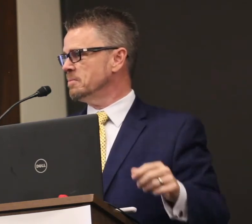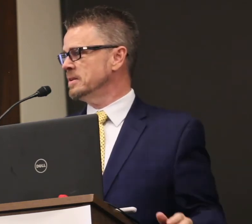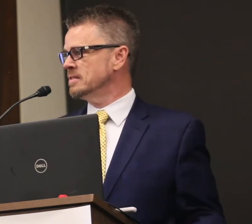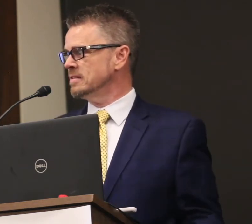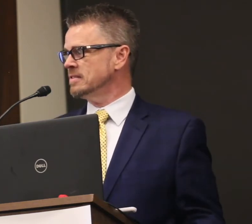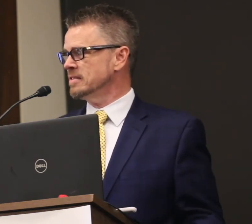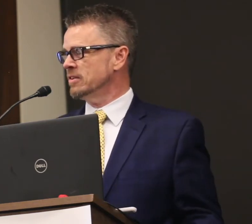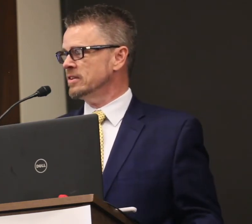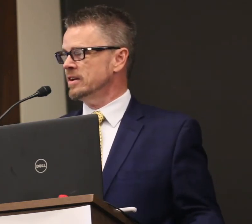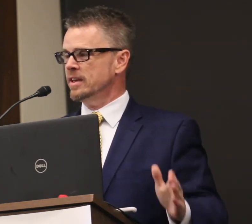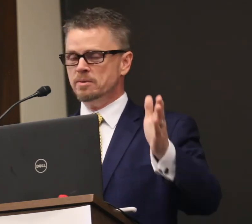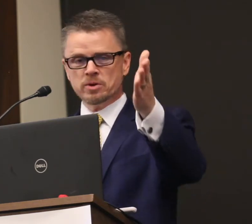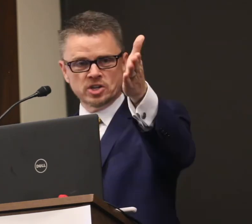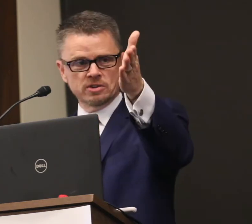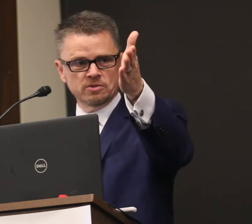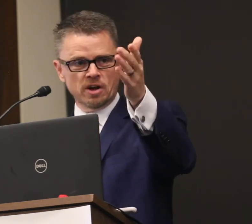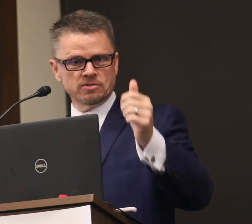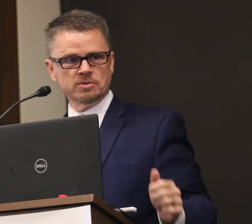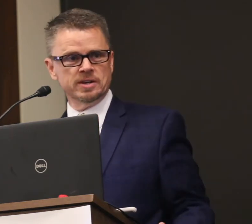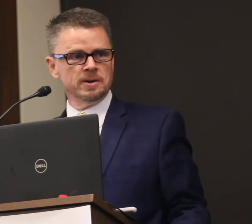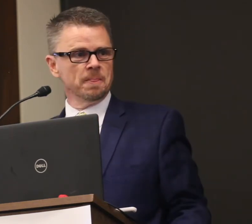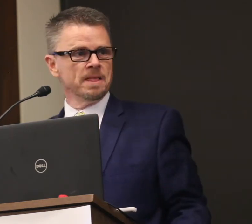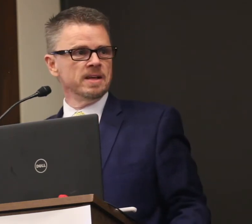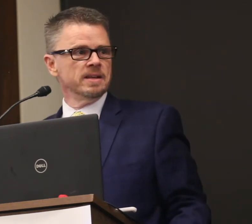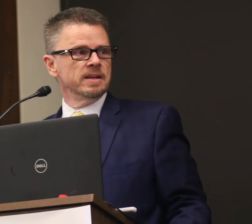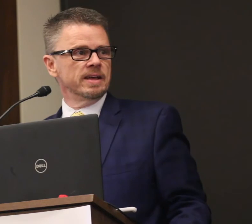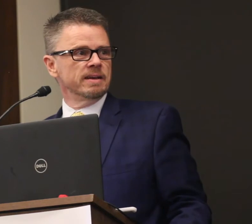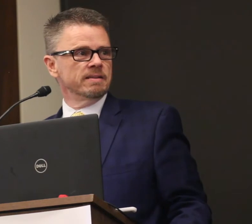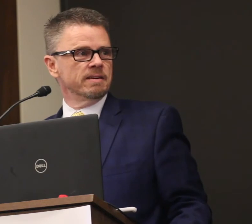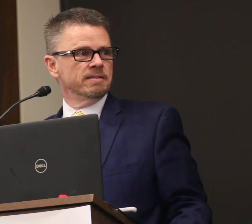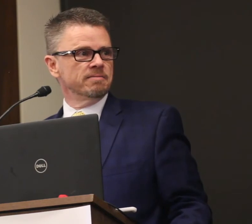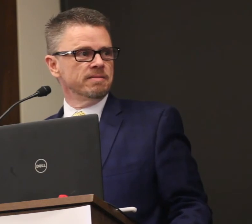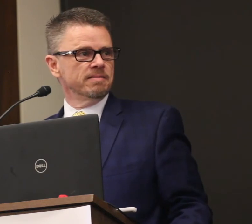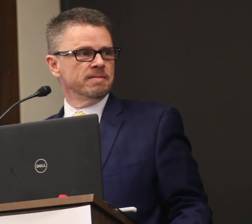I want to recognize our Deputy Assistant Secretary Kim Richie who is also here.